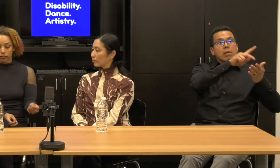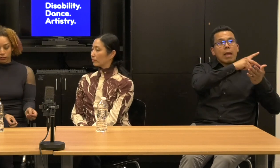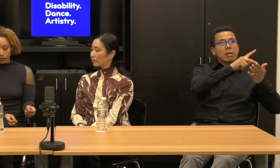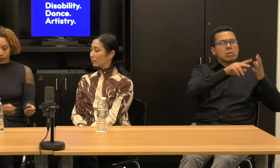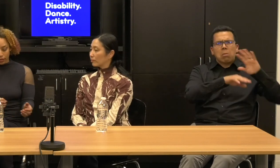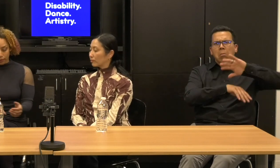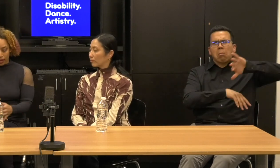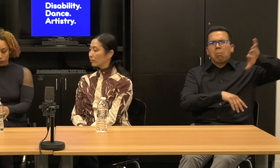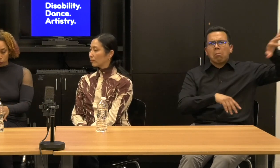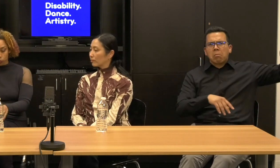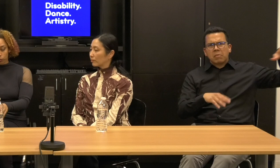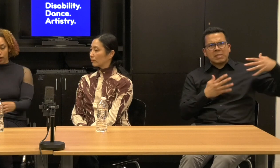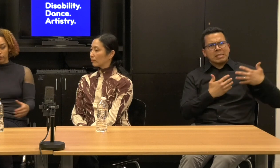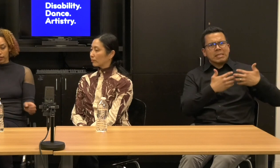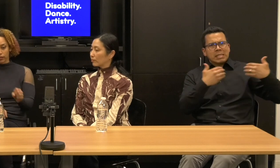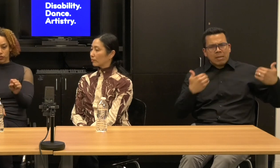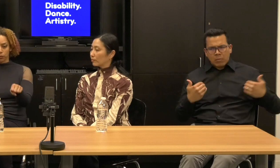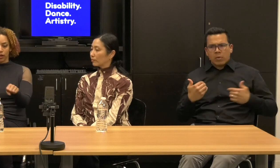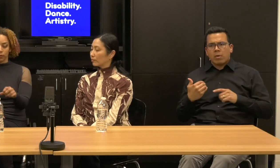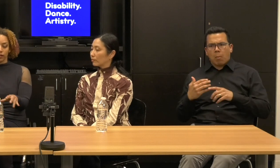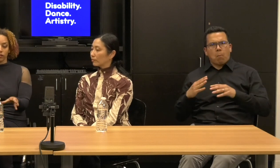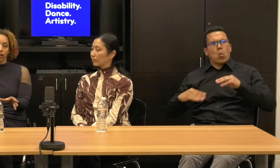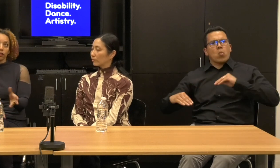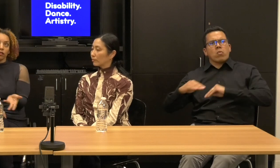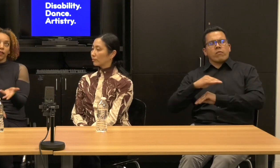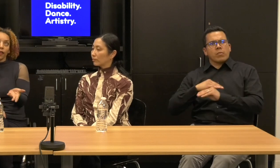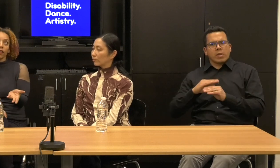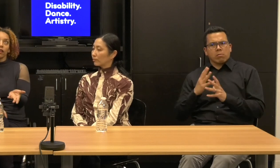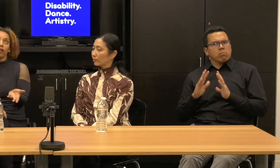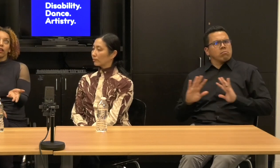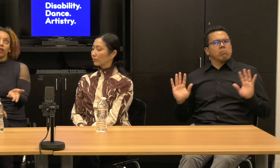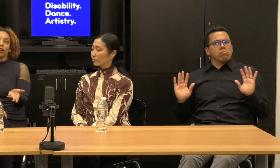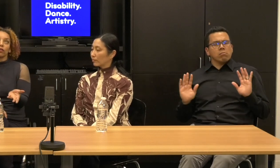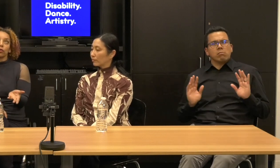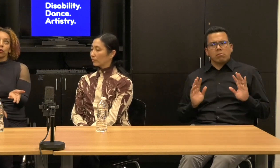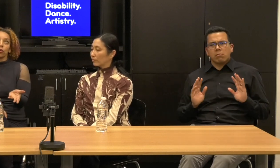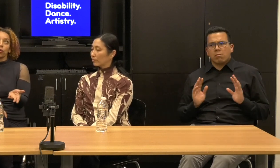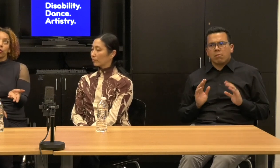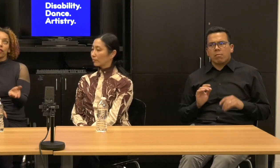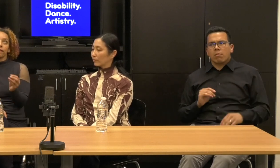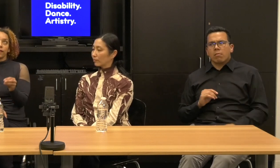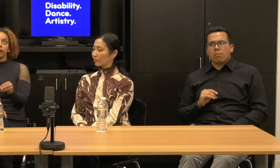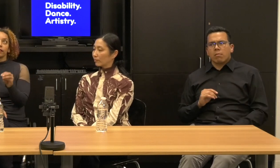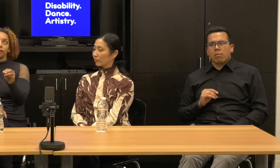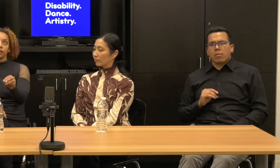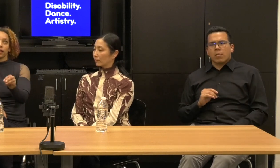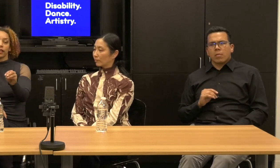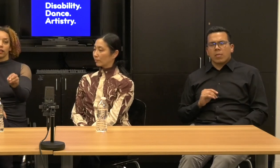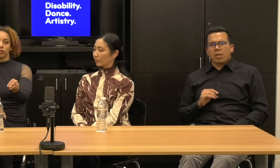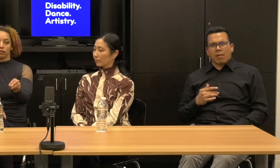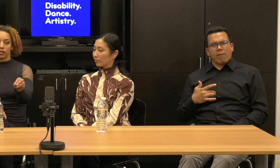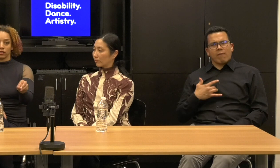And you can also think about, this is where I, and I think the field of physically integrated